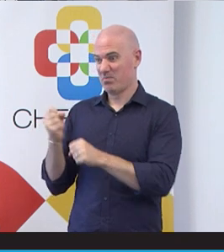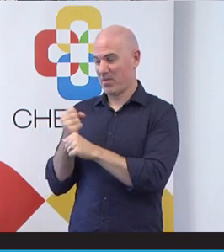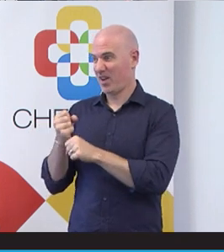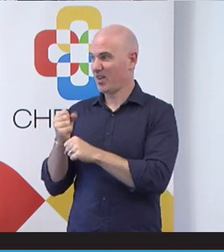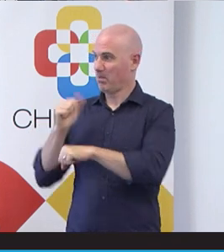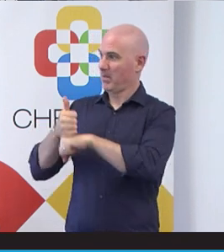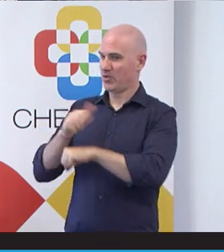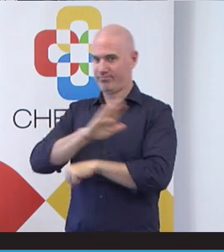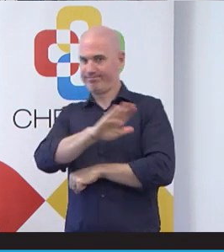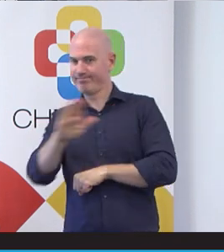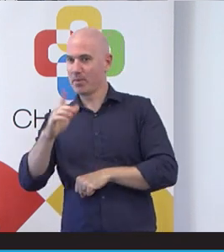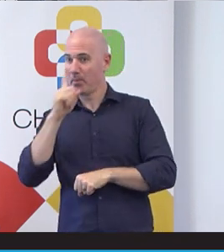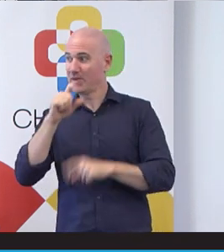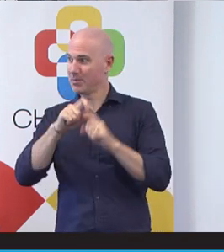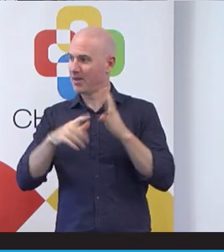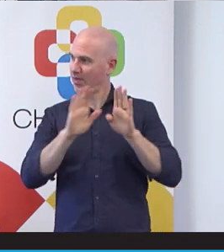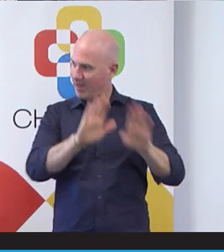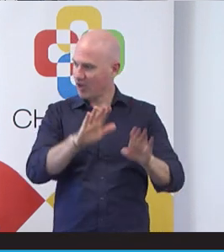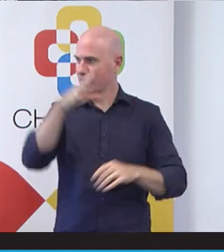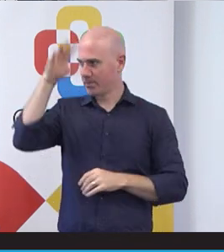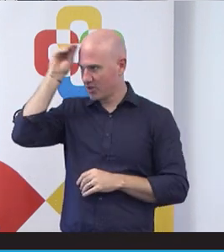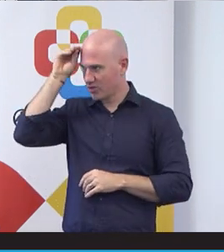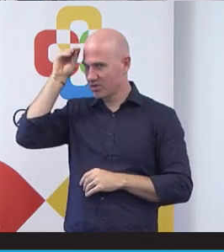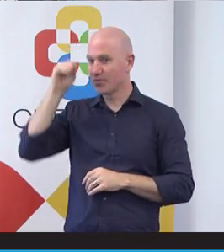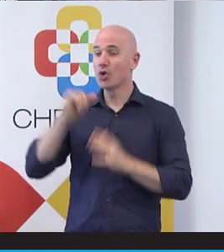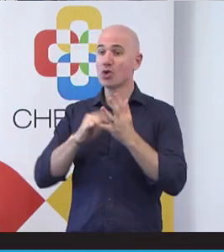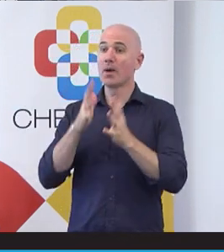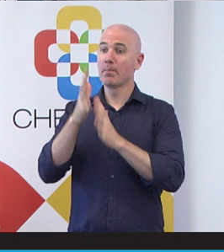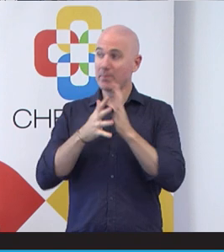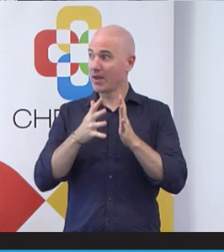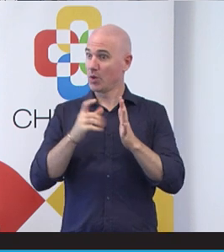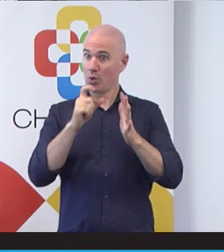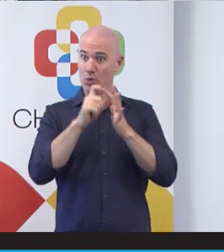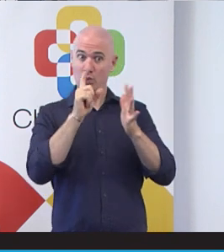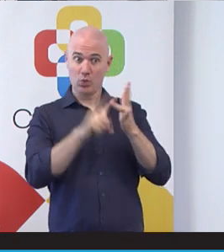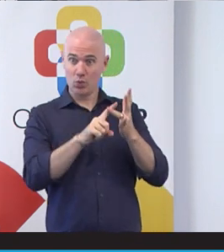the idea behind that is you you do the course and then you have a go at what you've learned